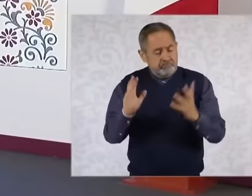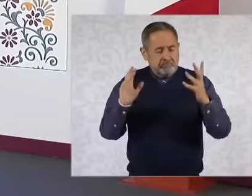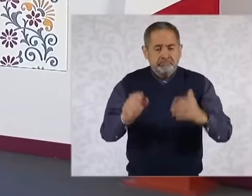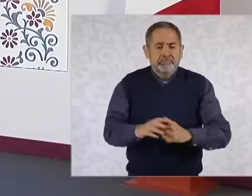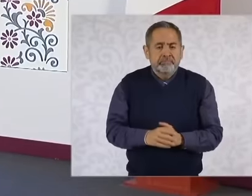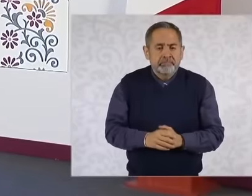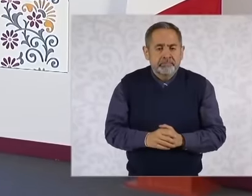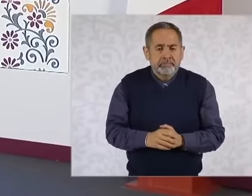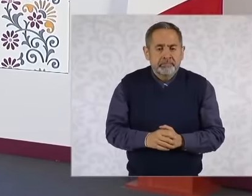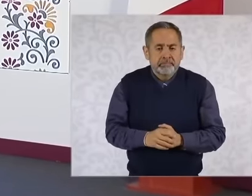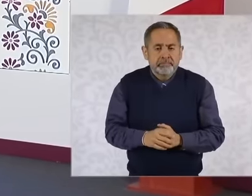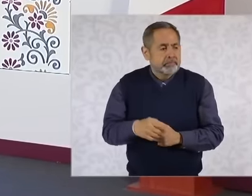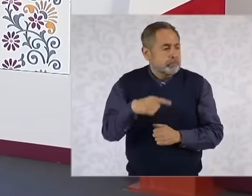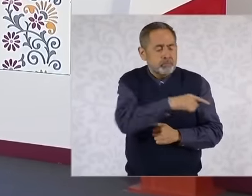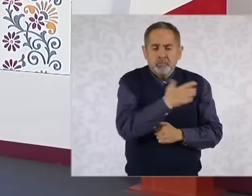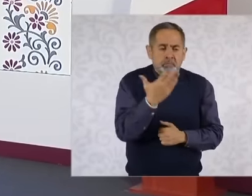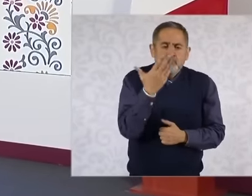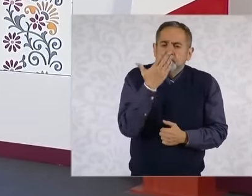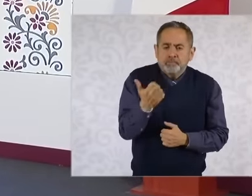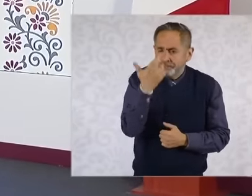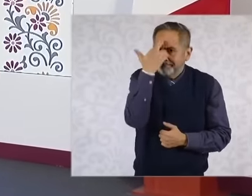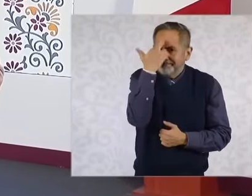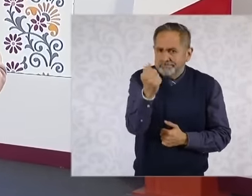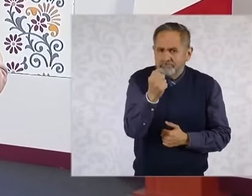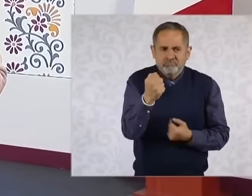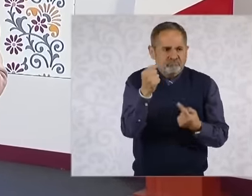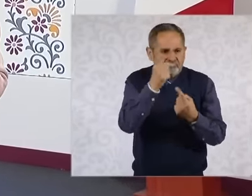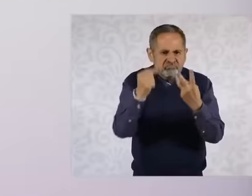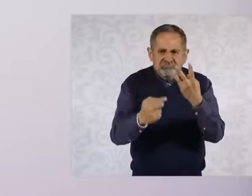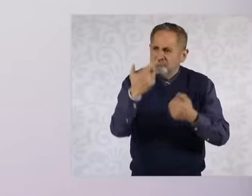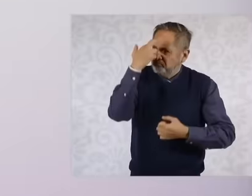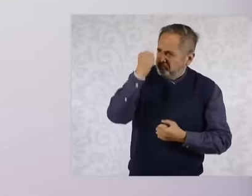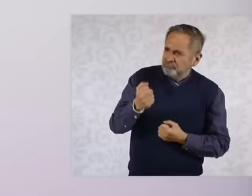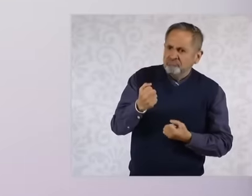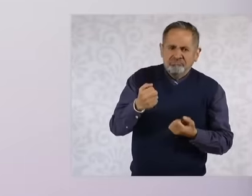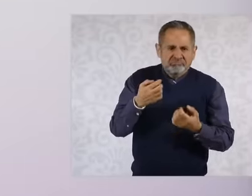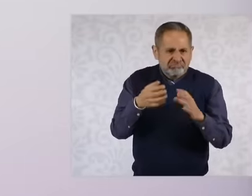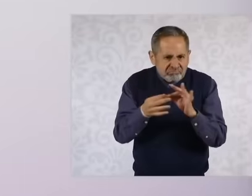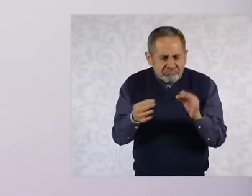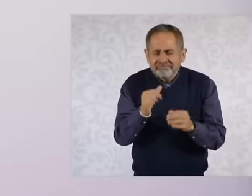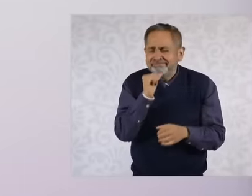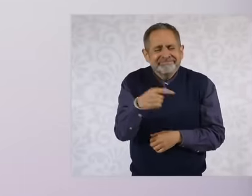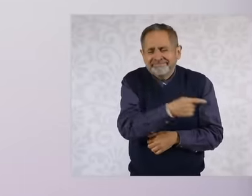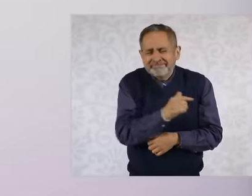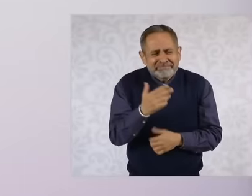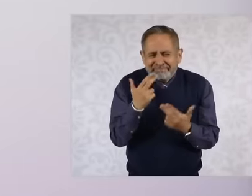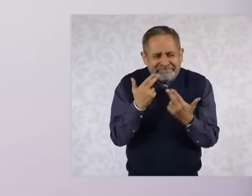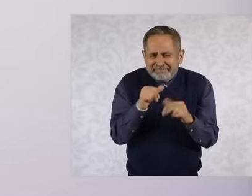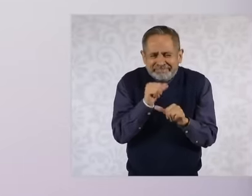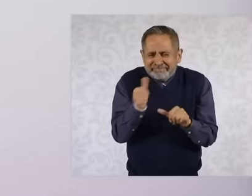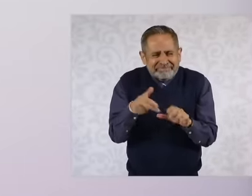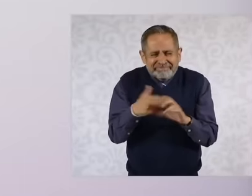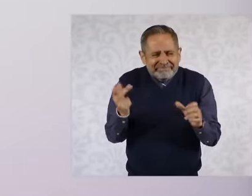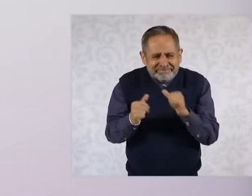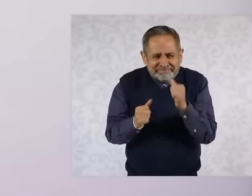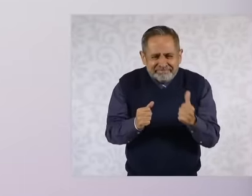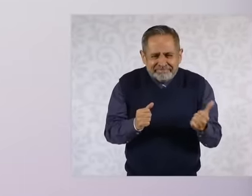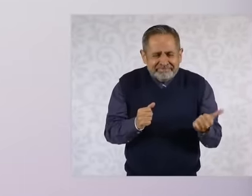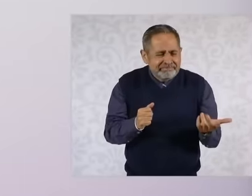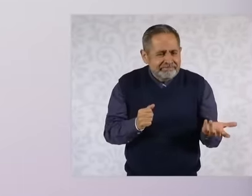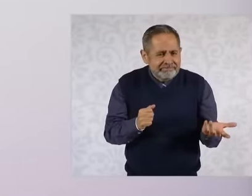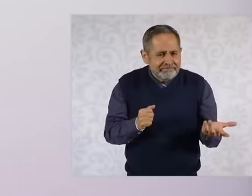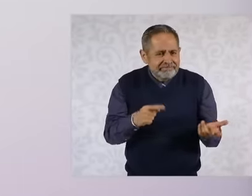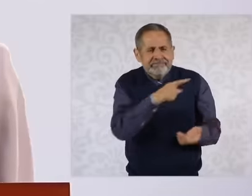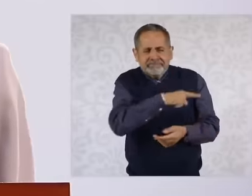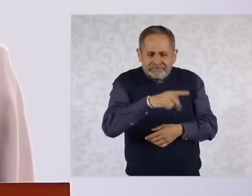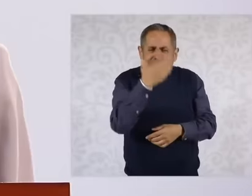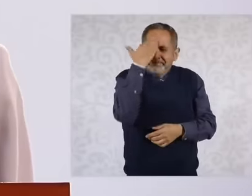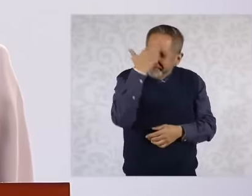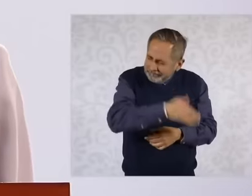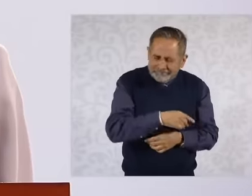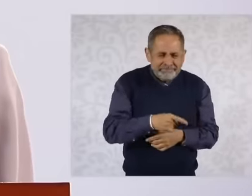there is no basis for what the court is doing and they know it. Ministers who